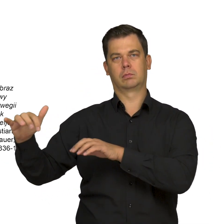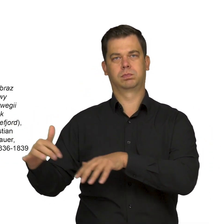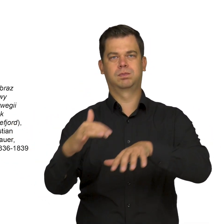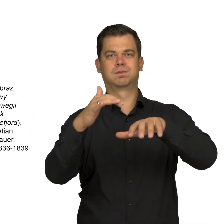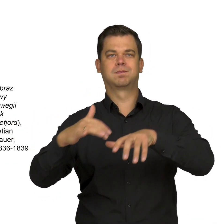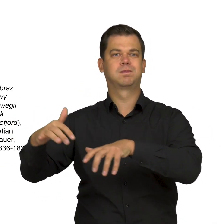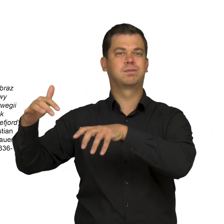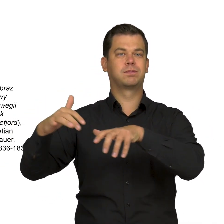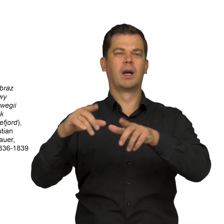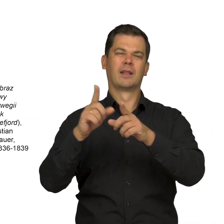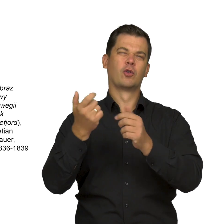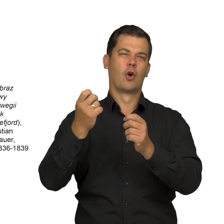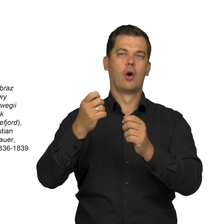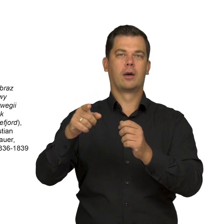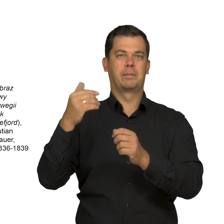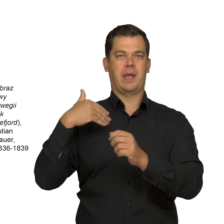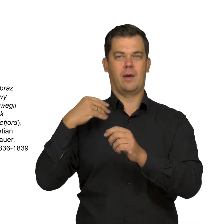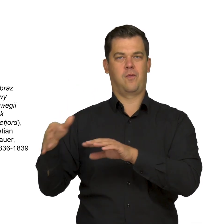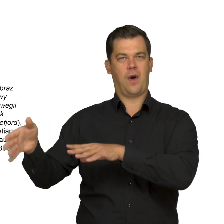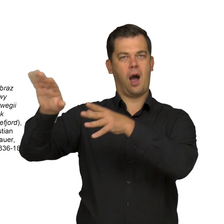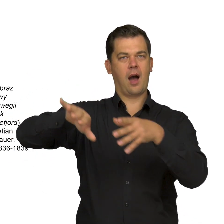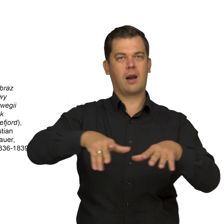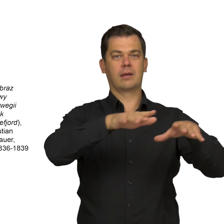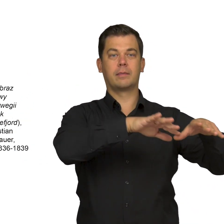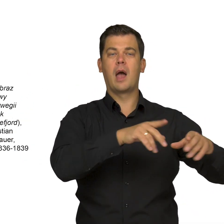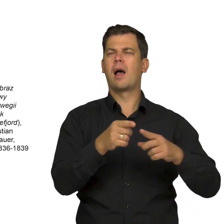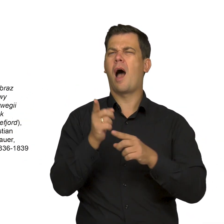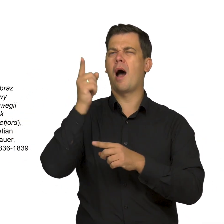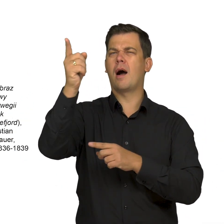Here and there we may see frothy waves. There are a couple of ships in the background.